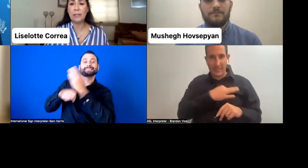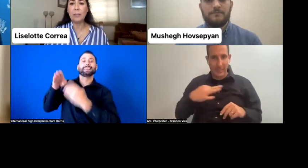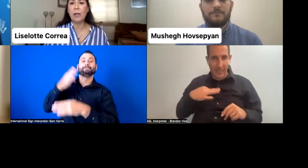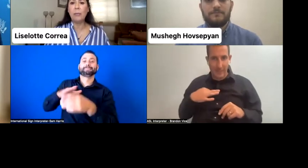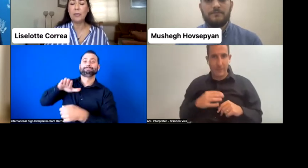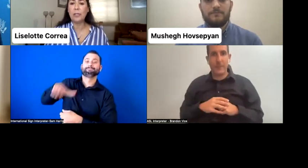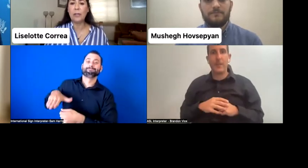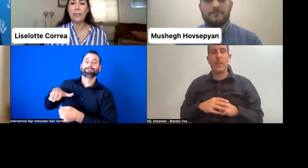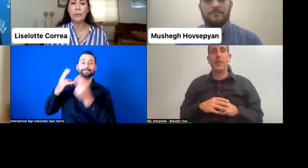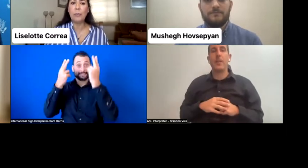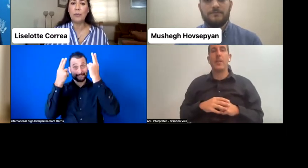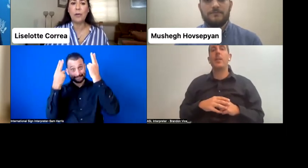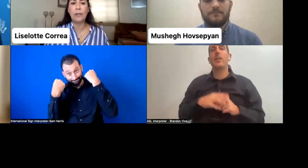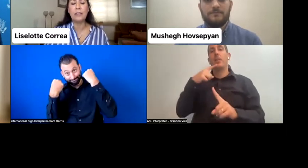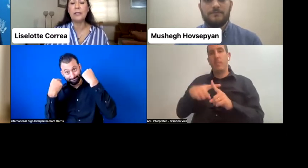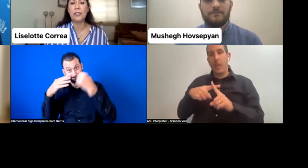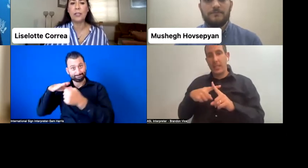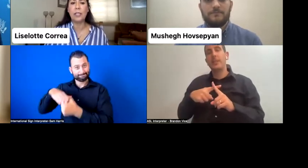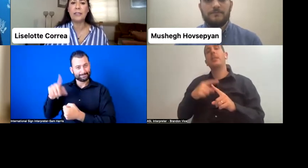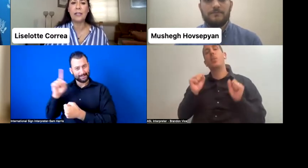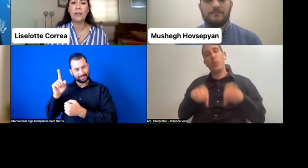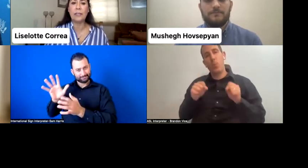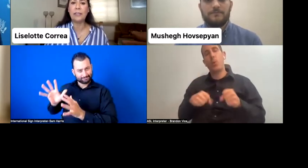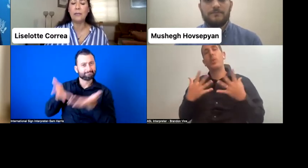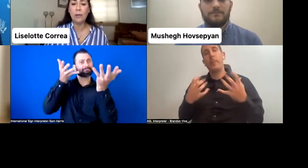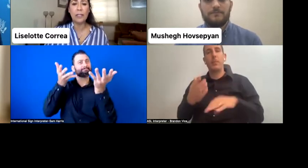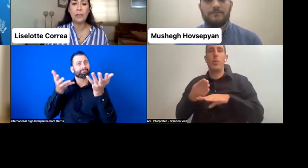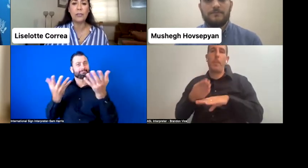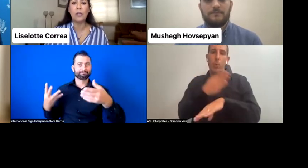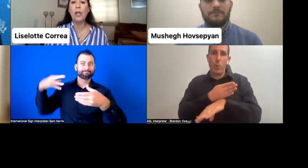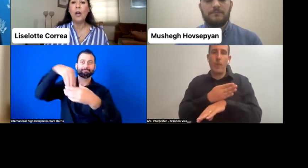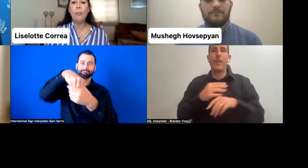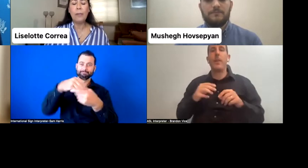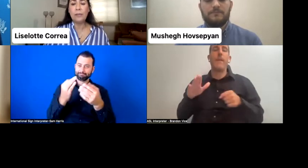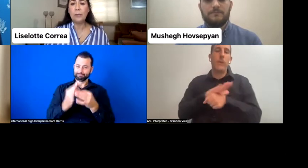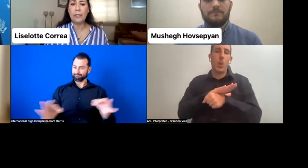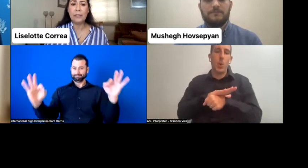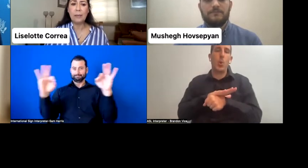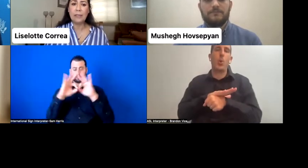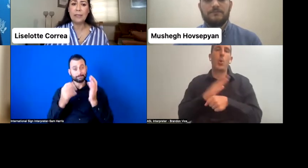is compulsory to improve further decisions in accelerating the full inclusion of persons with disabilities